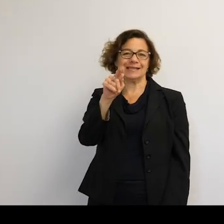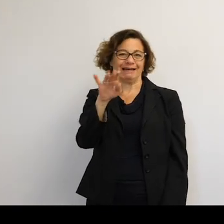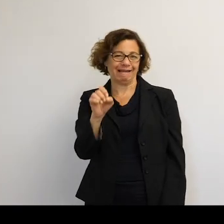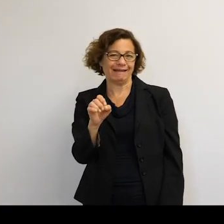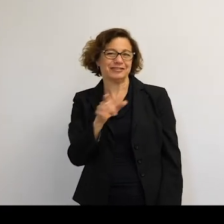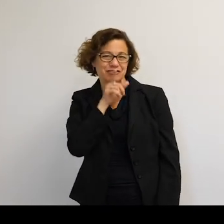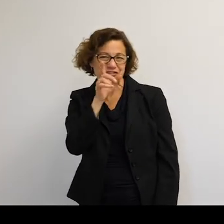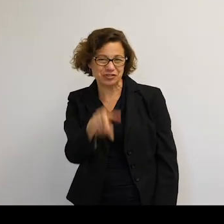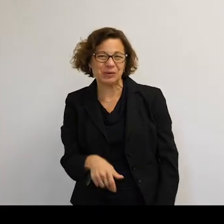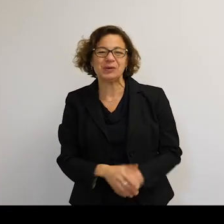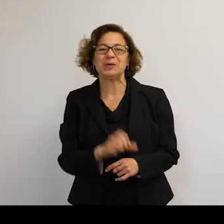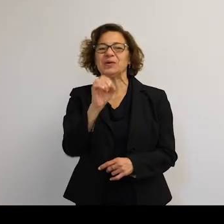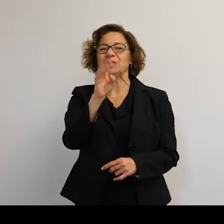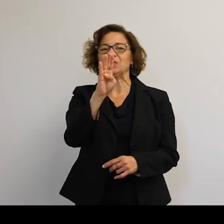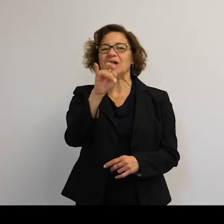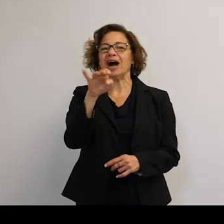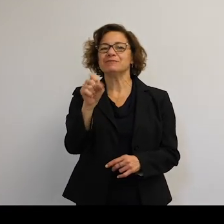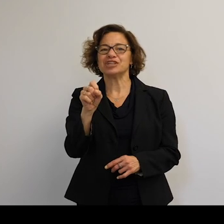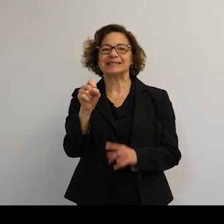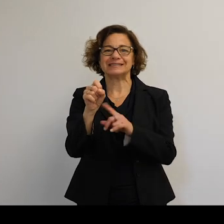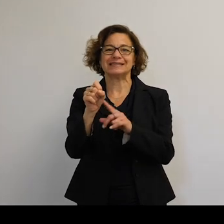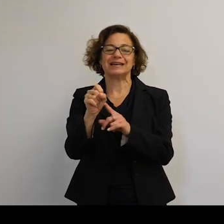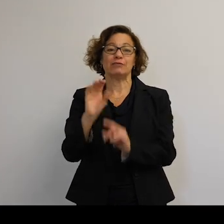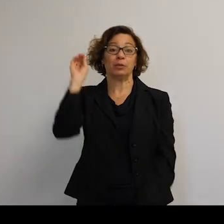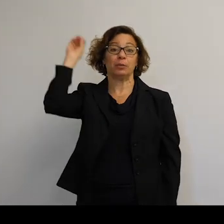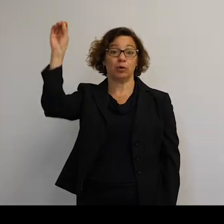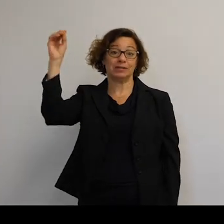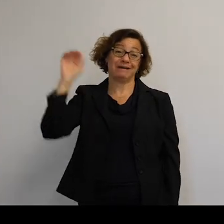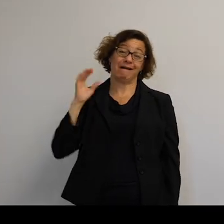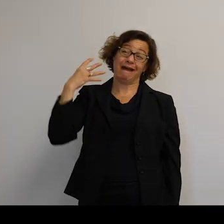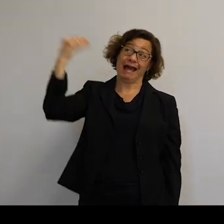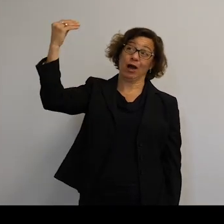So objects that have been put in other orbits-- they can come back in.